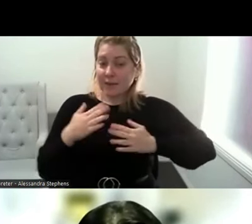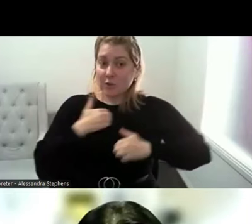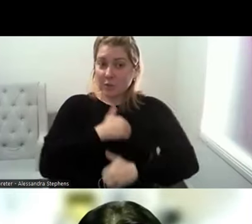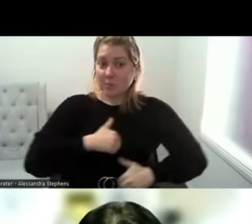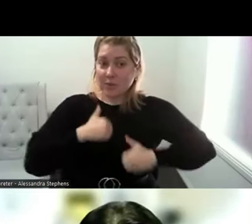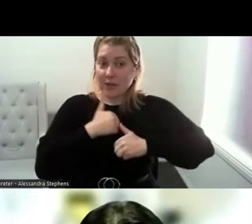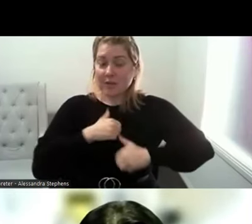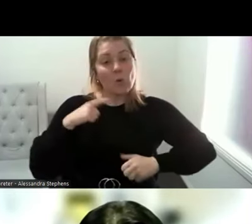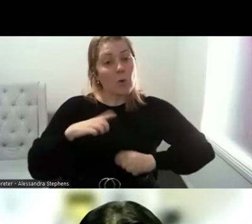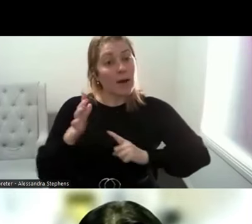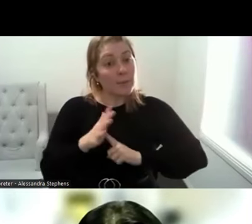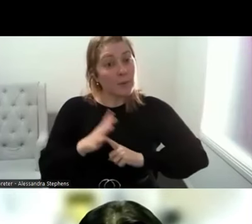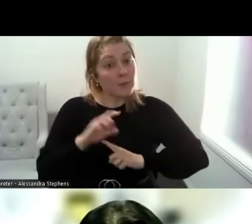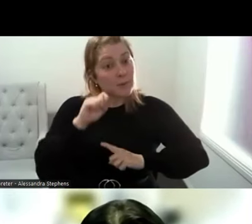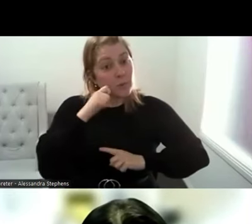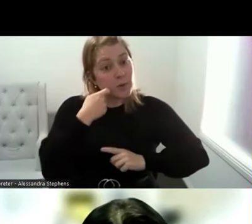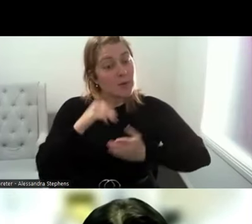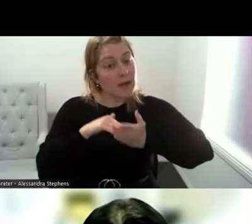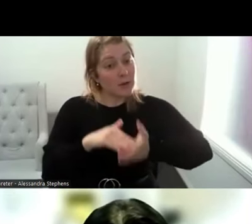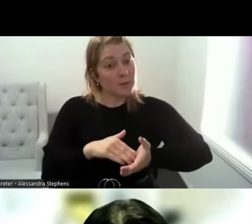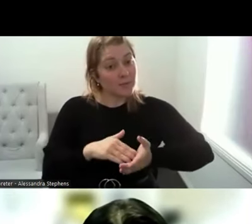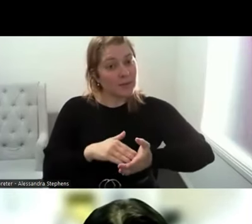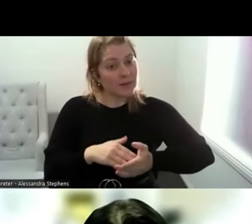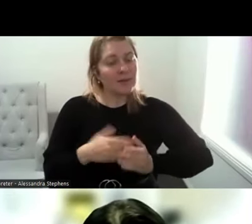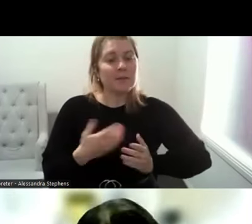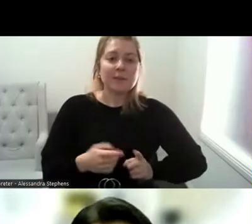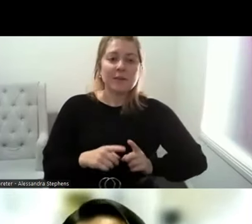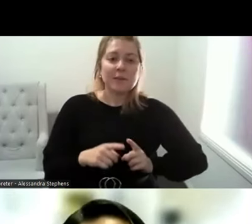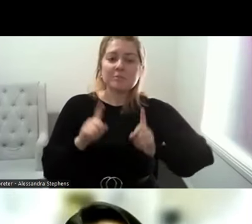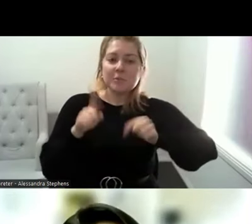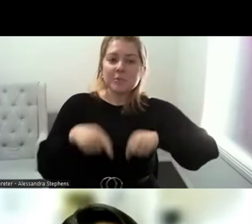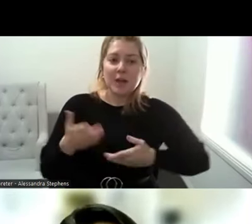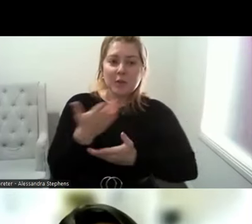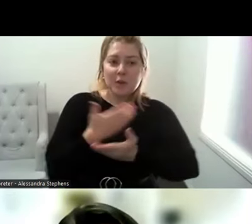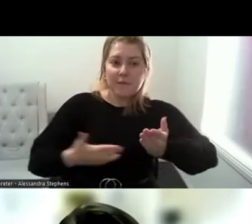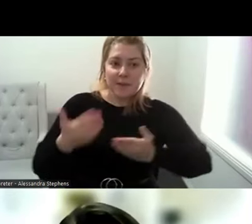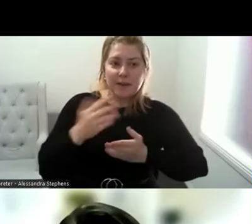that continuing on from the conversation, Anita, you might like to start us off.